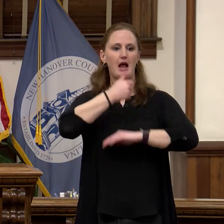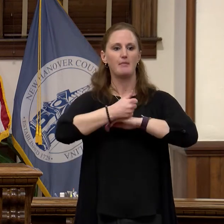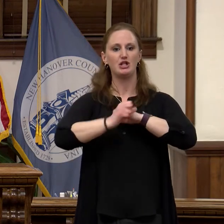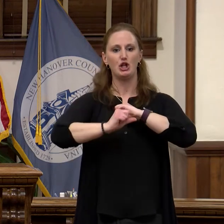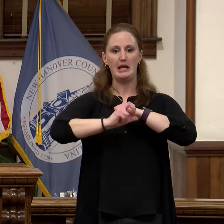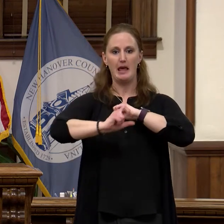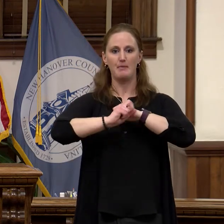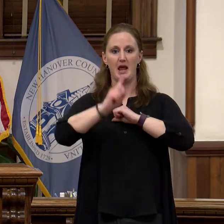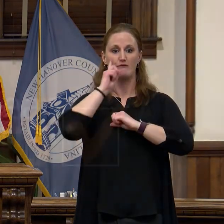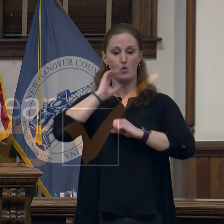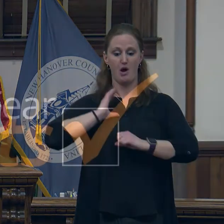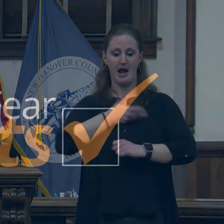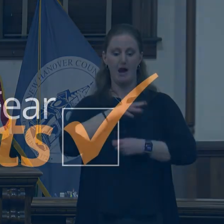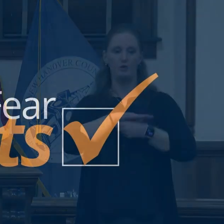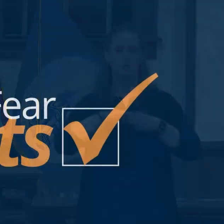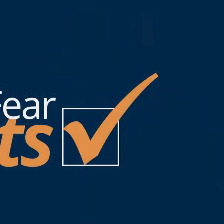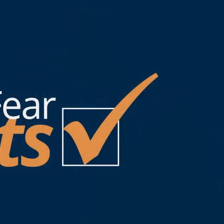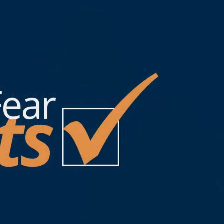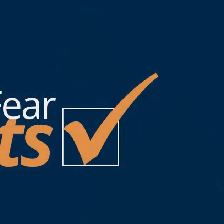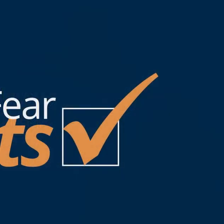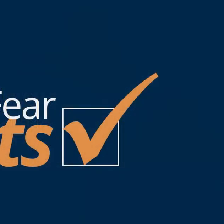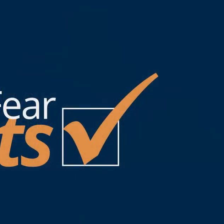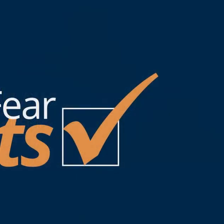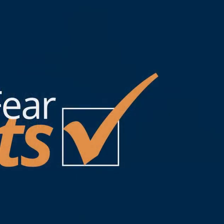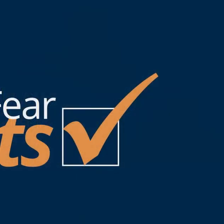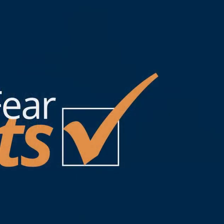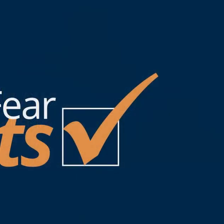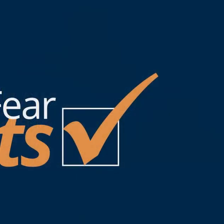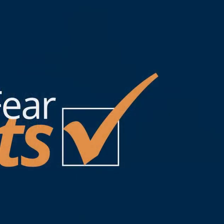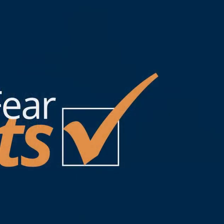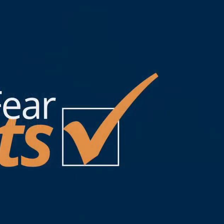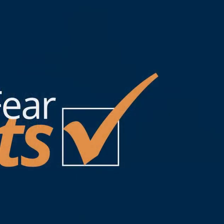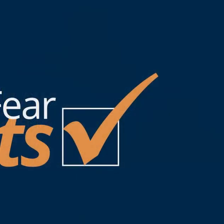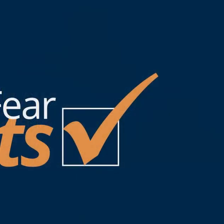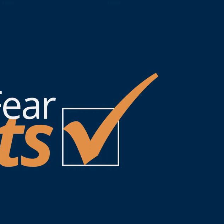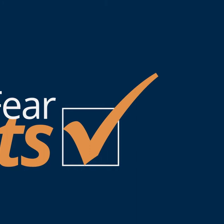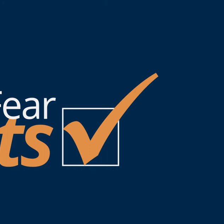our region, Cape Fear Counts. So I encourage all of you when you receive